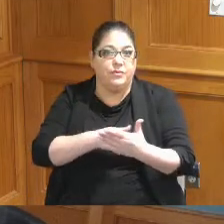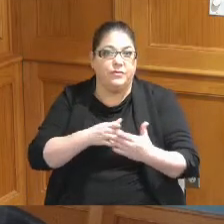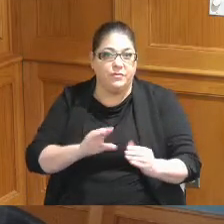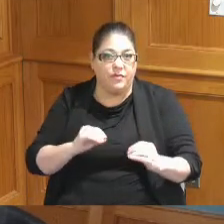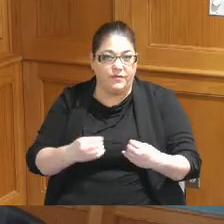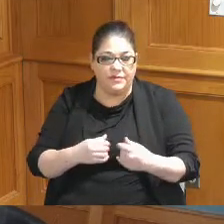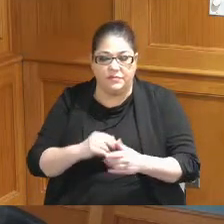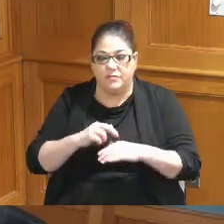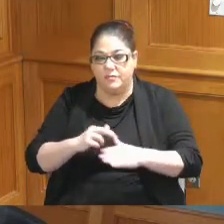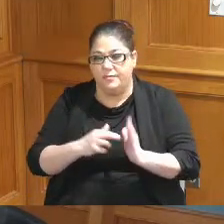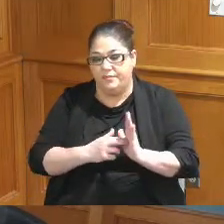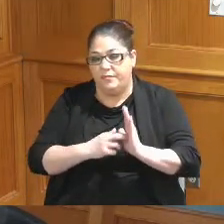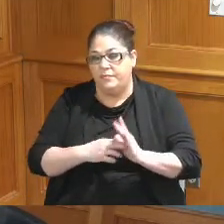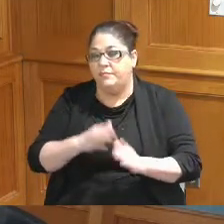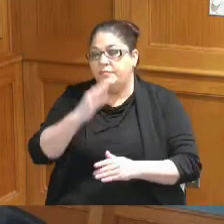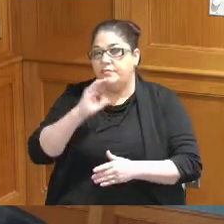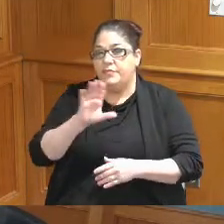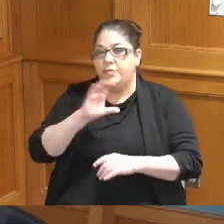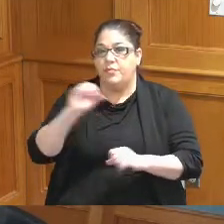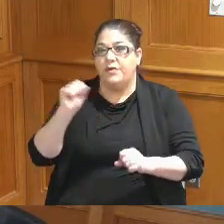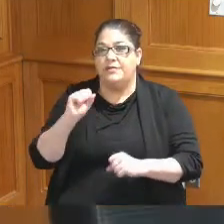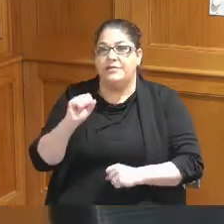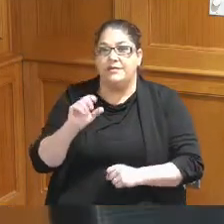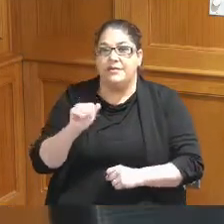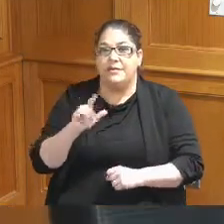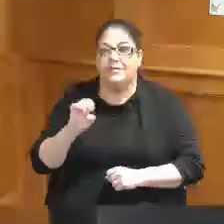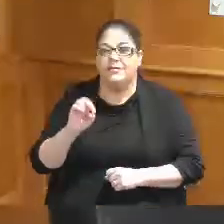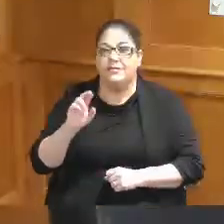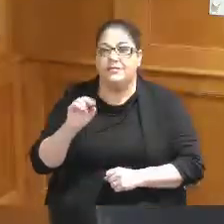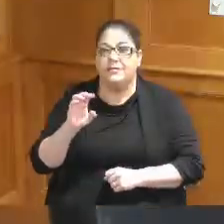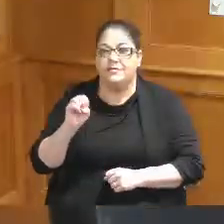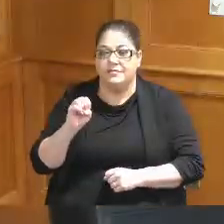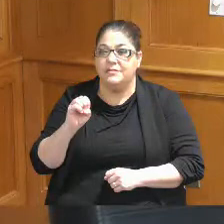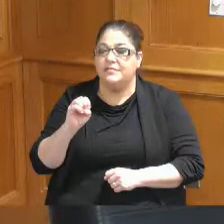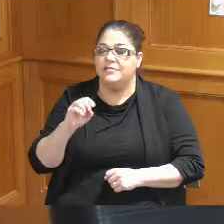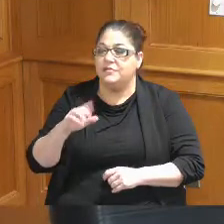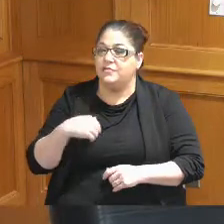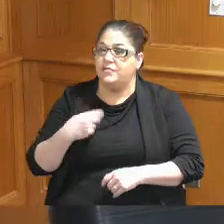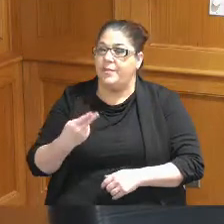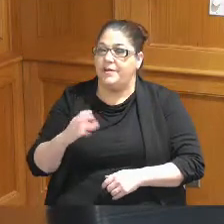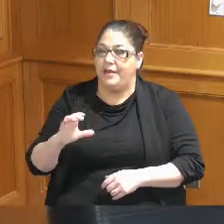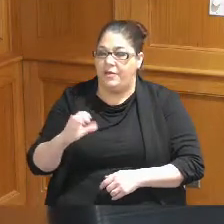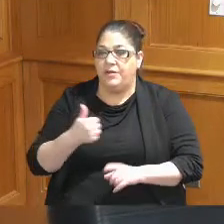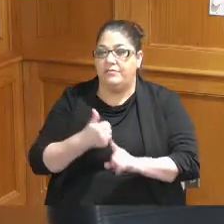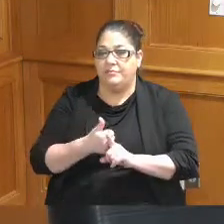the agenda is a presentation about Hamilton County Solid Waste in the update welcome